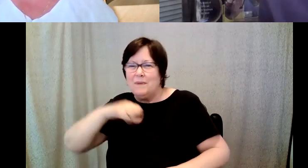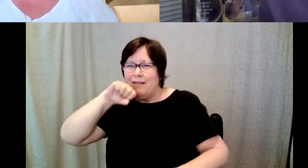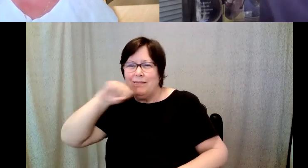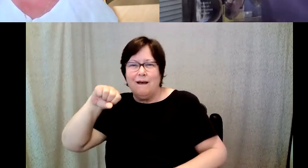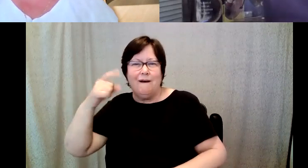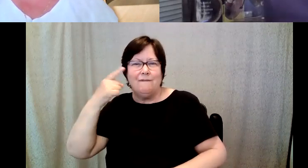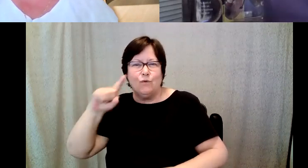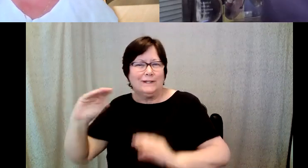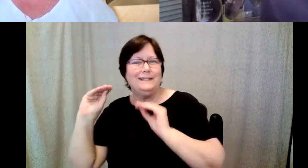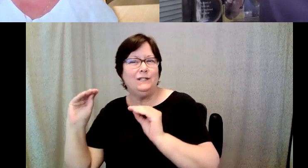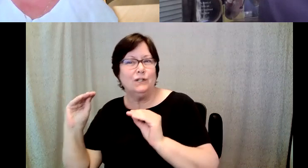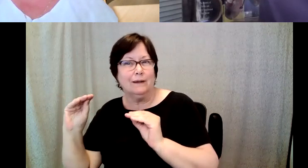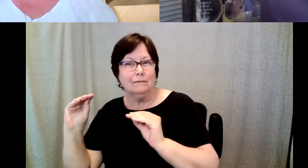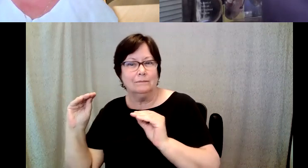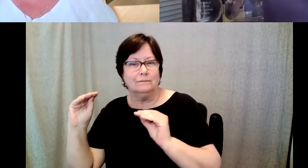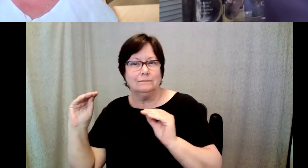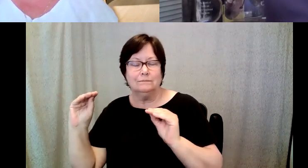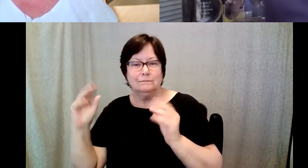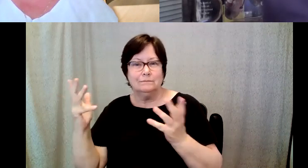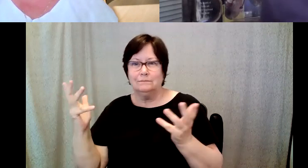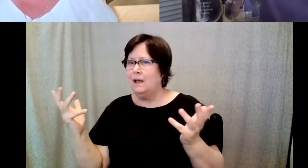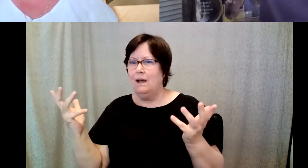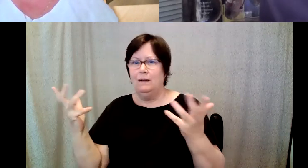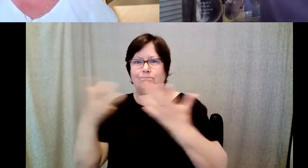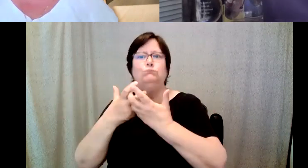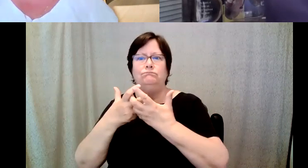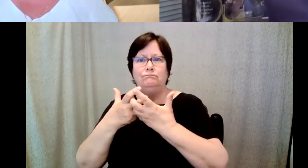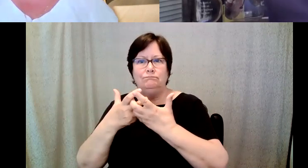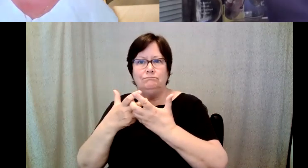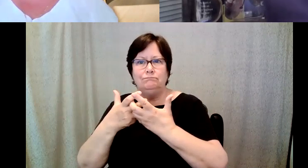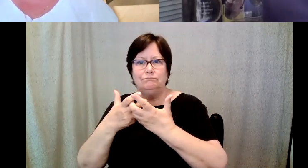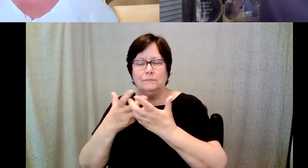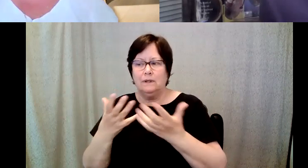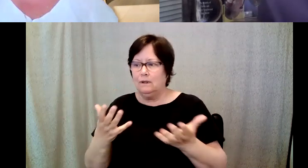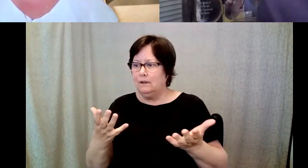D. Major Cohen: Be they come together, because as a photographer.